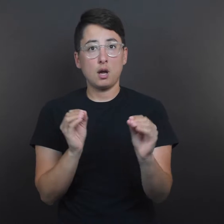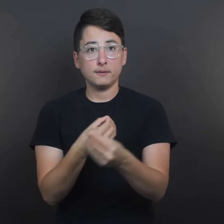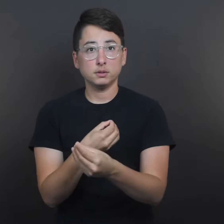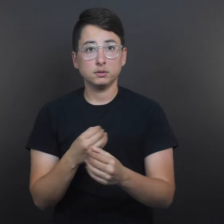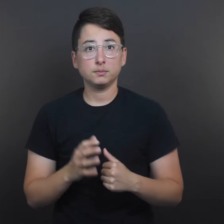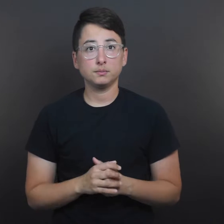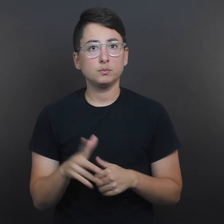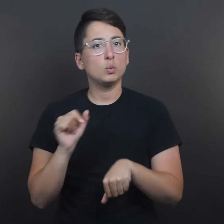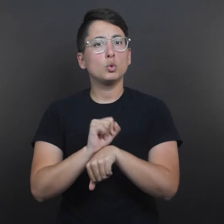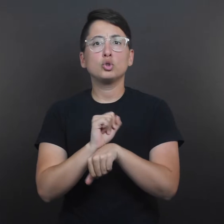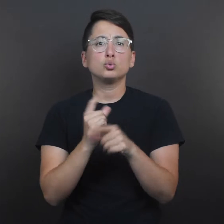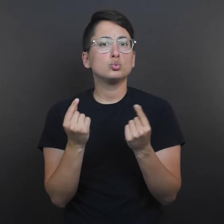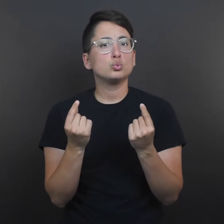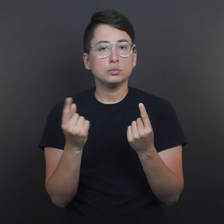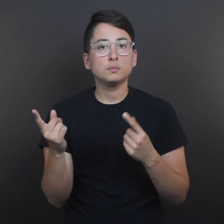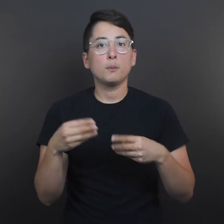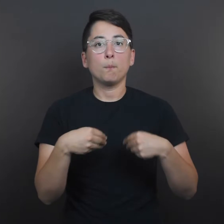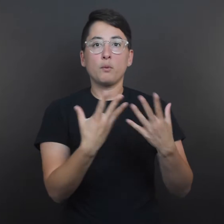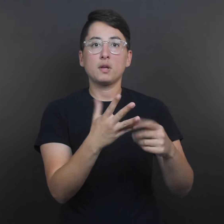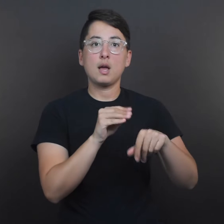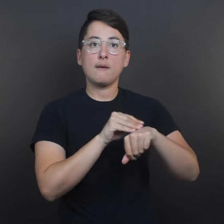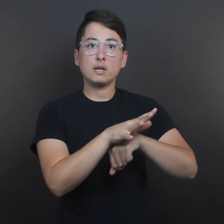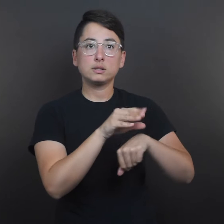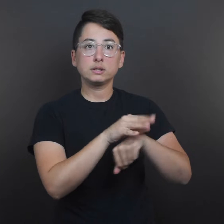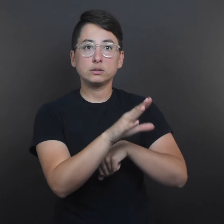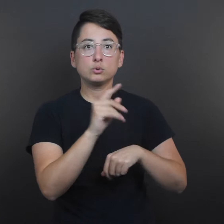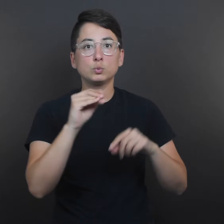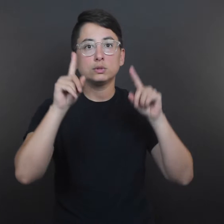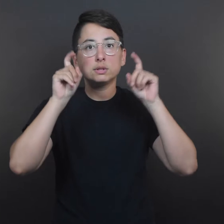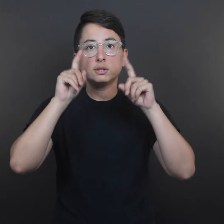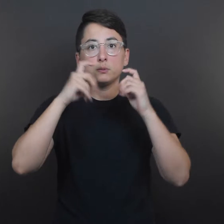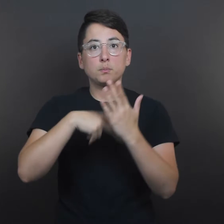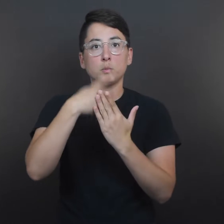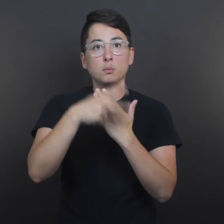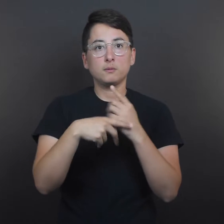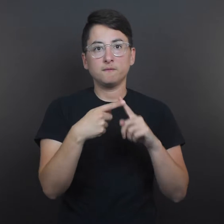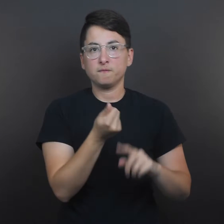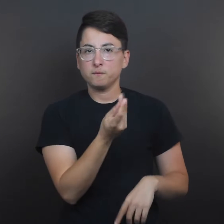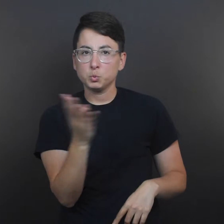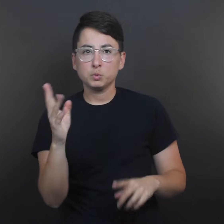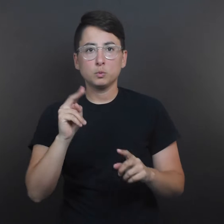Human Services offices in the shadow of the Capitol, she provides advice